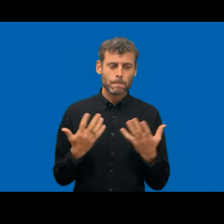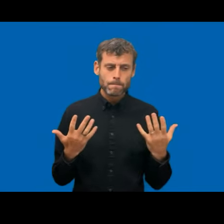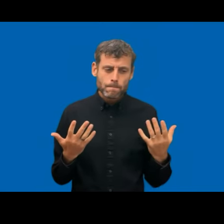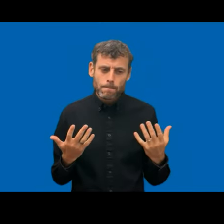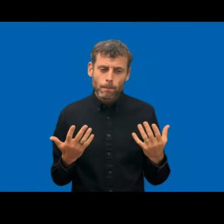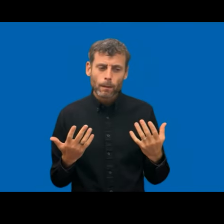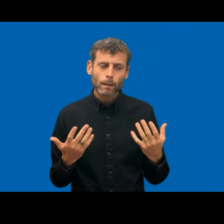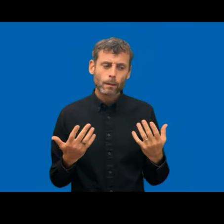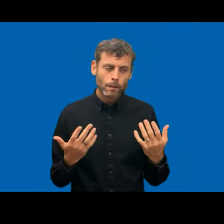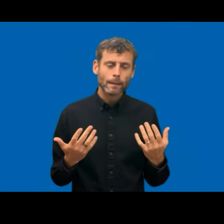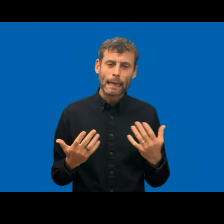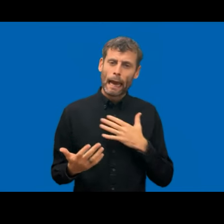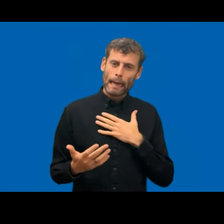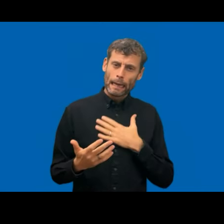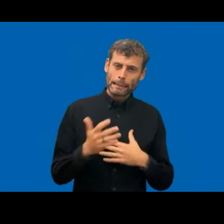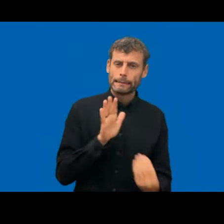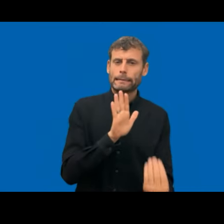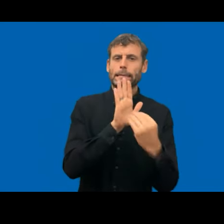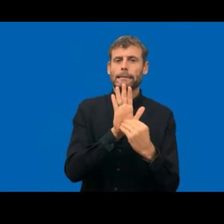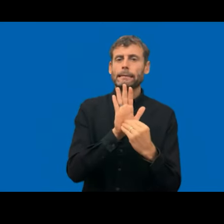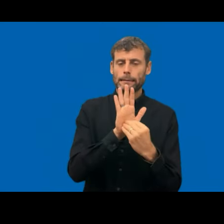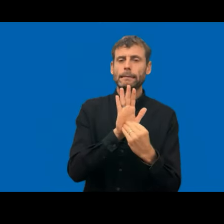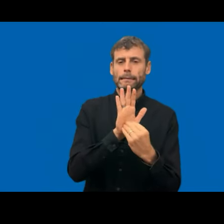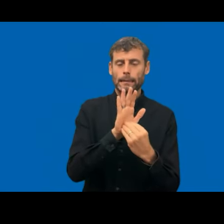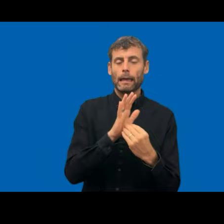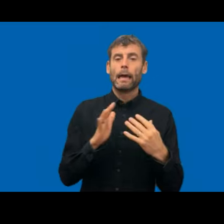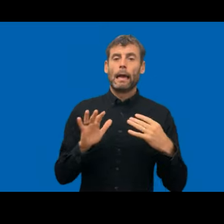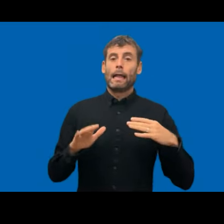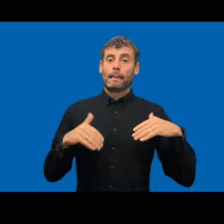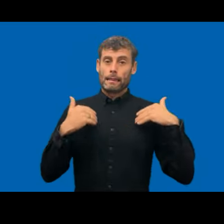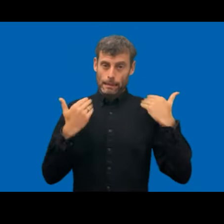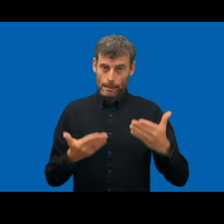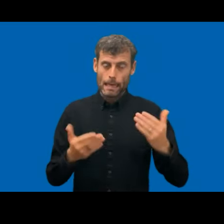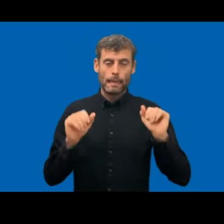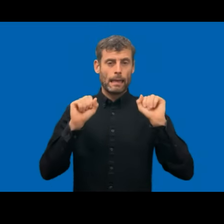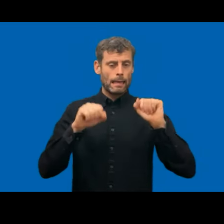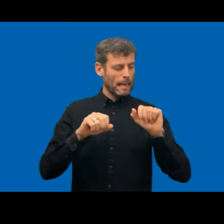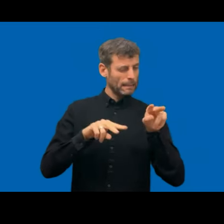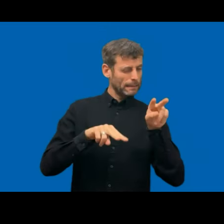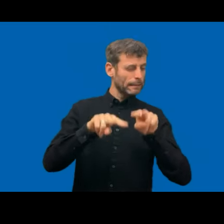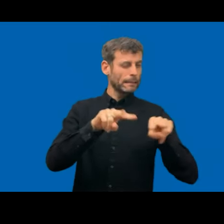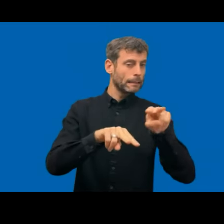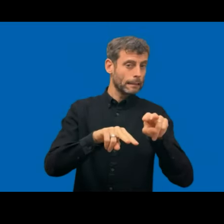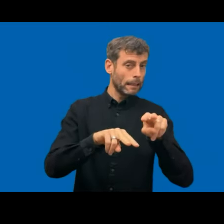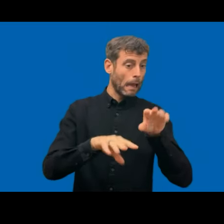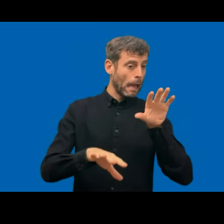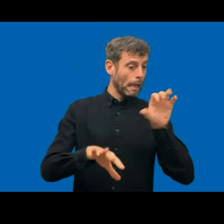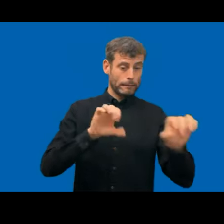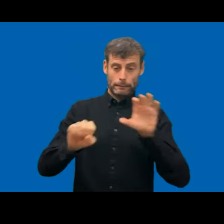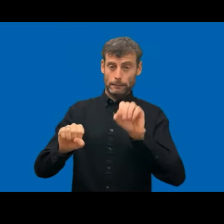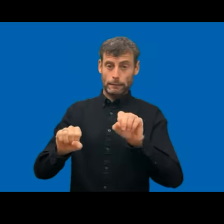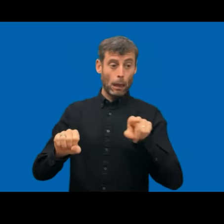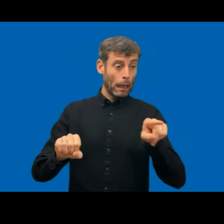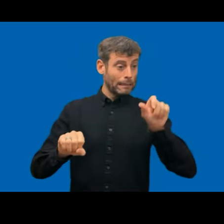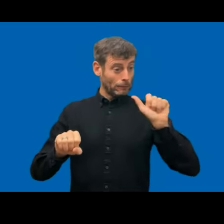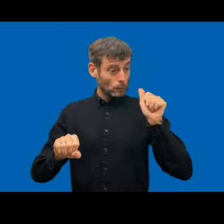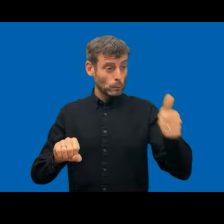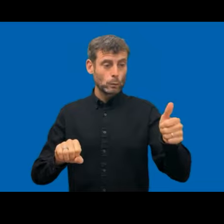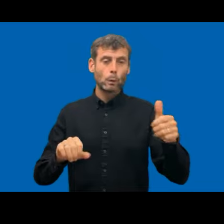things to do for the public sector bodies to get a good or even to start a declaration. So the second